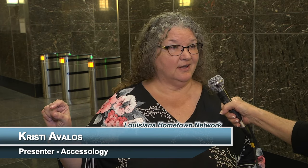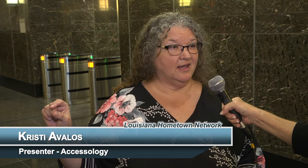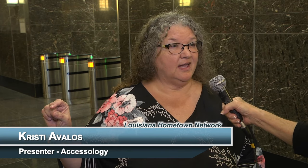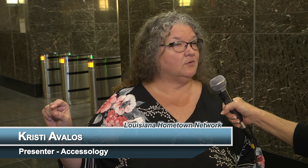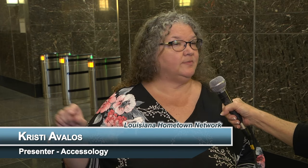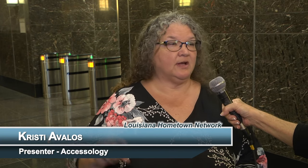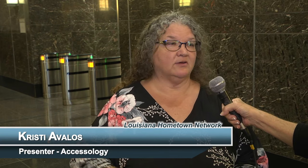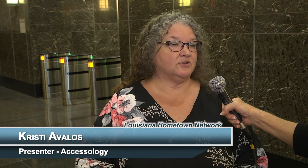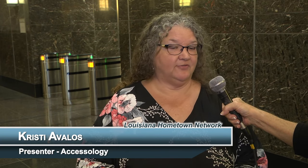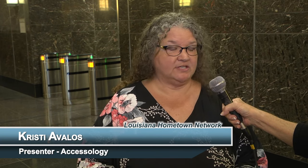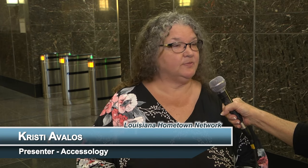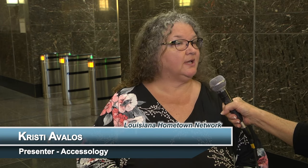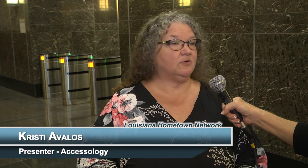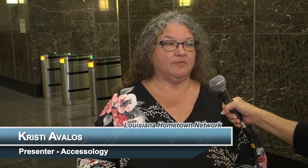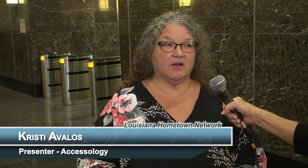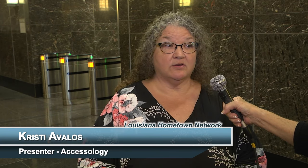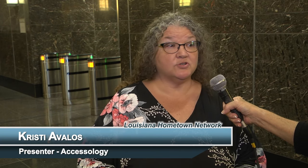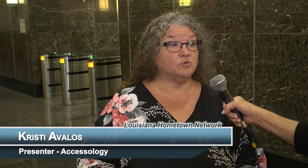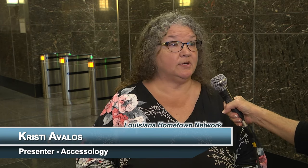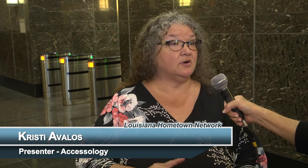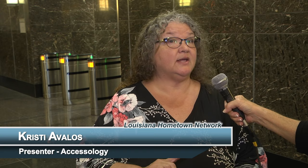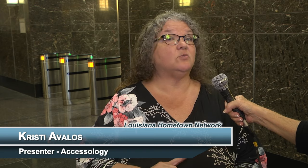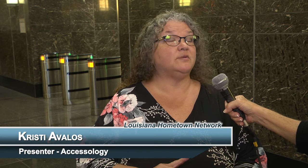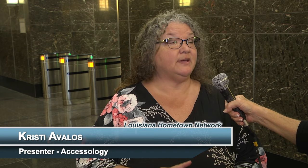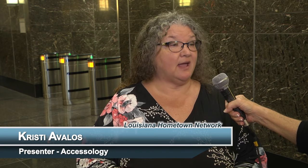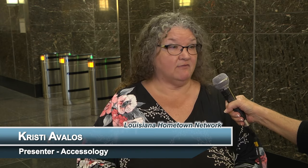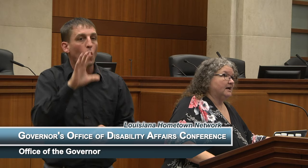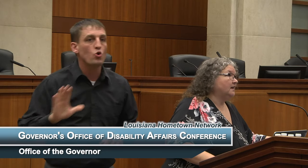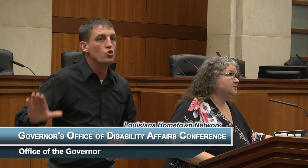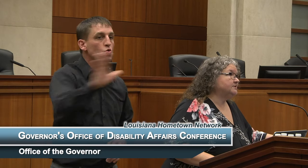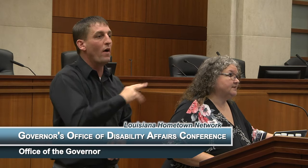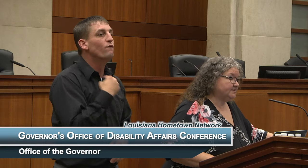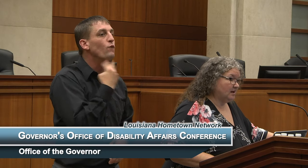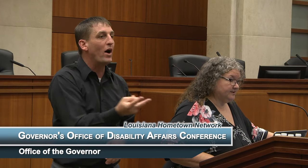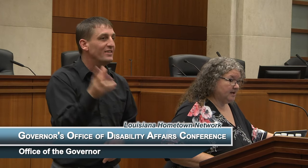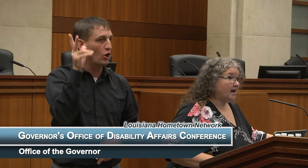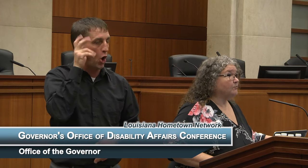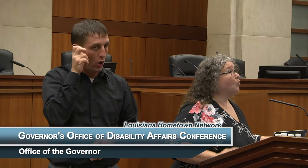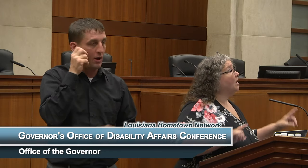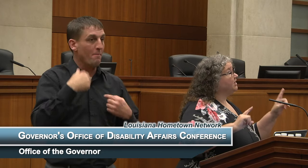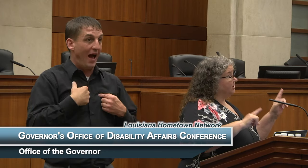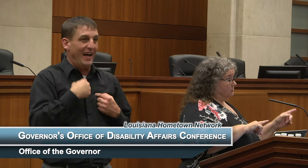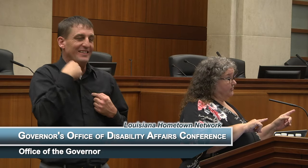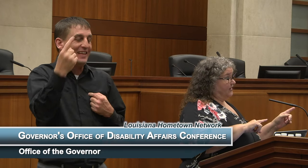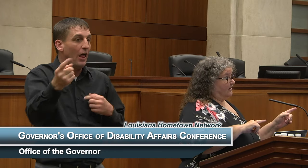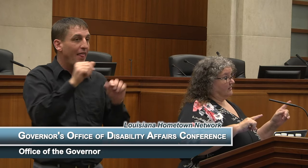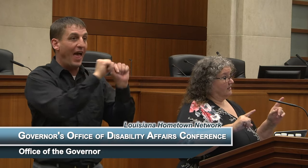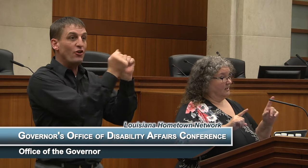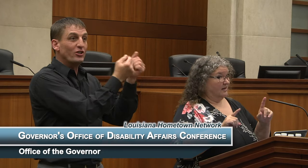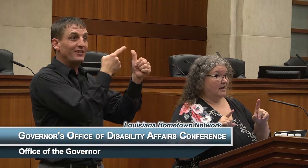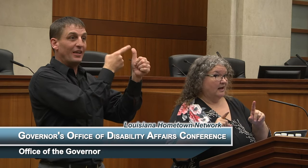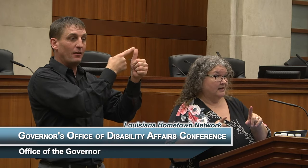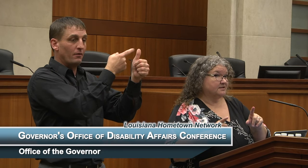it would be all over Facebook. It would be all over Twitter, it would be everywhere! People would boycott the place, the news media would cover it.